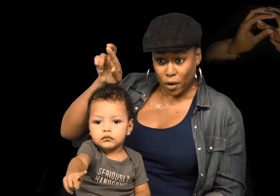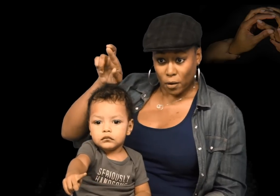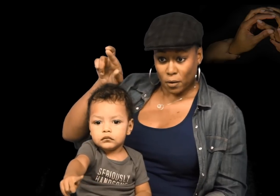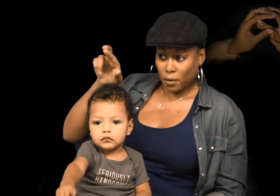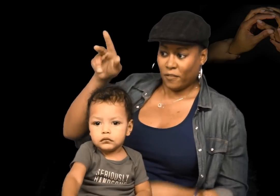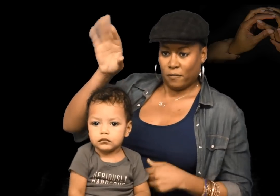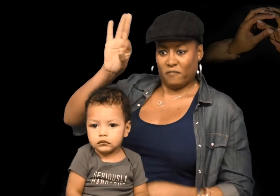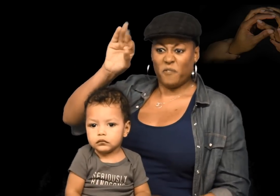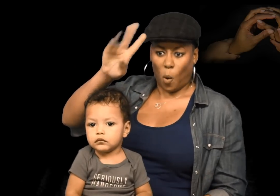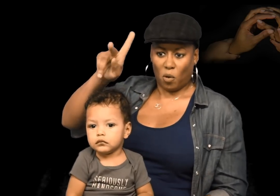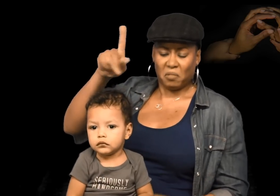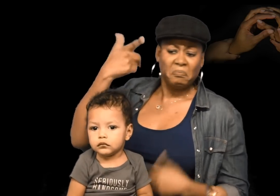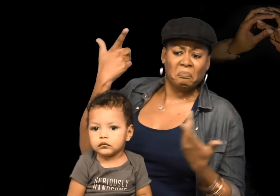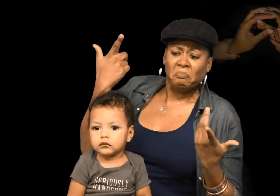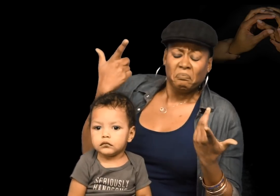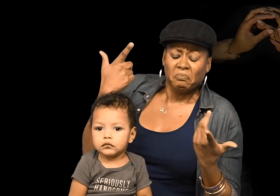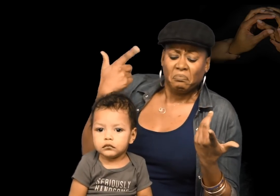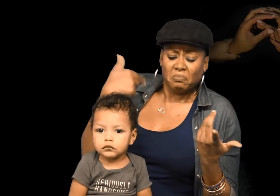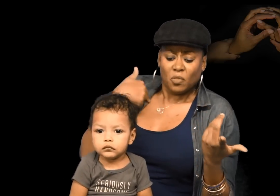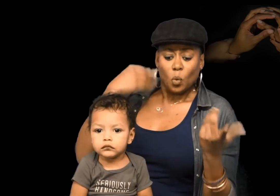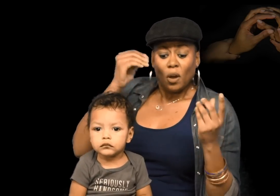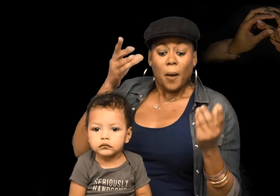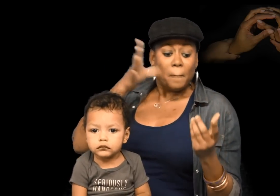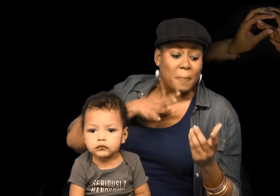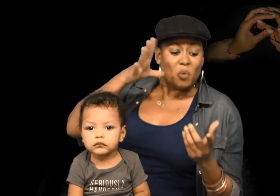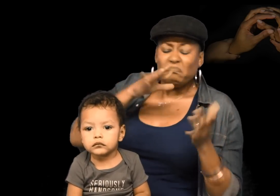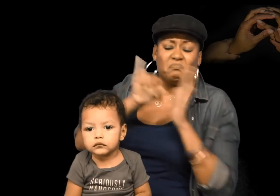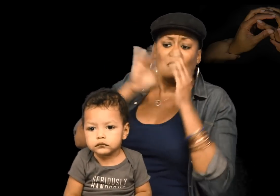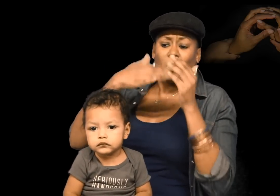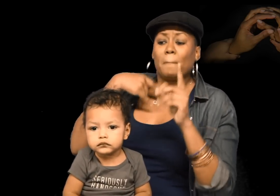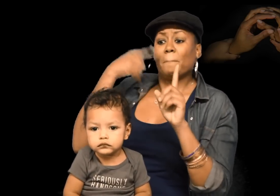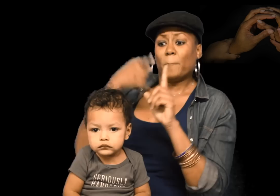I don’t really identify as a Man or Womxn either way [shrugs].